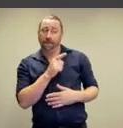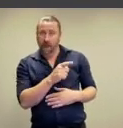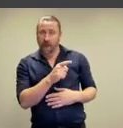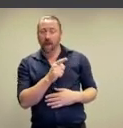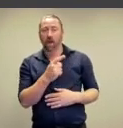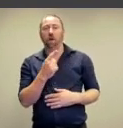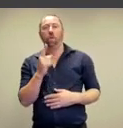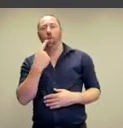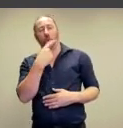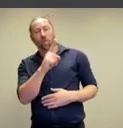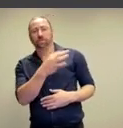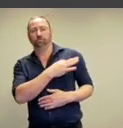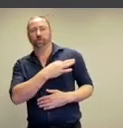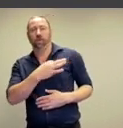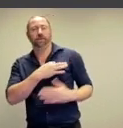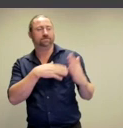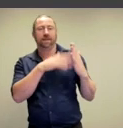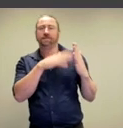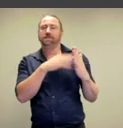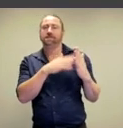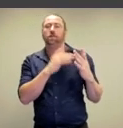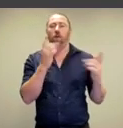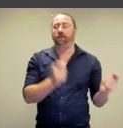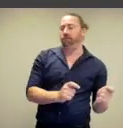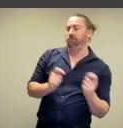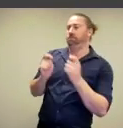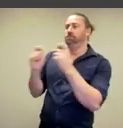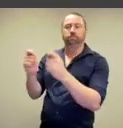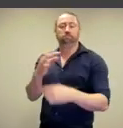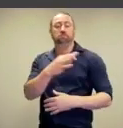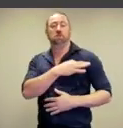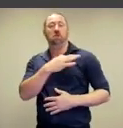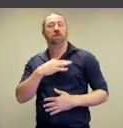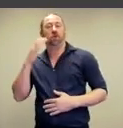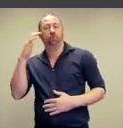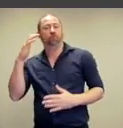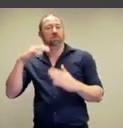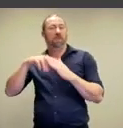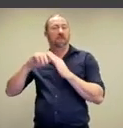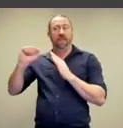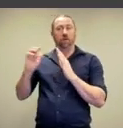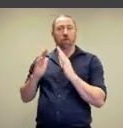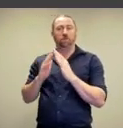it was made for a private commission, it would have been kept within a private